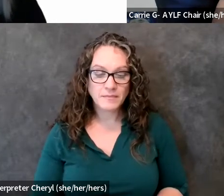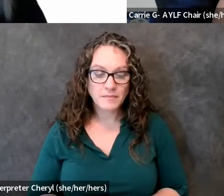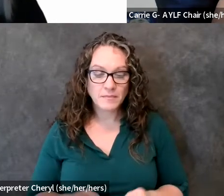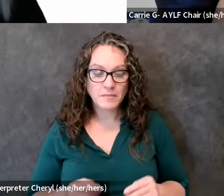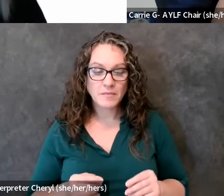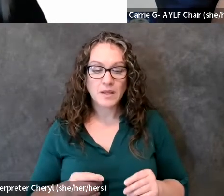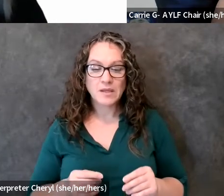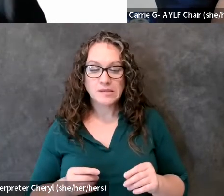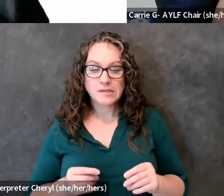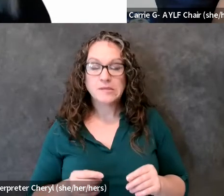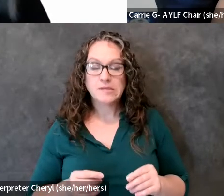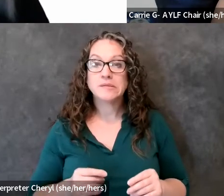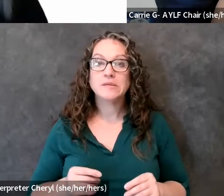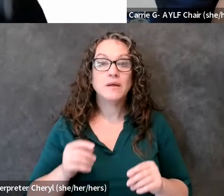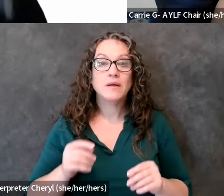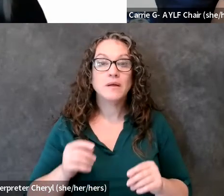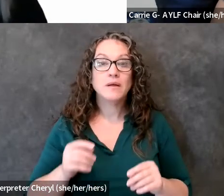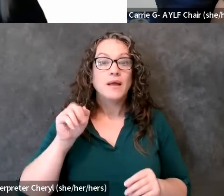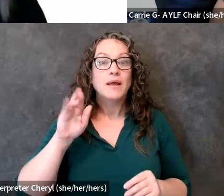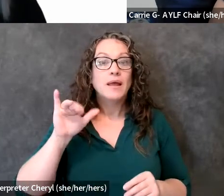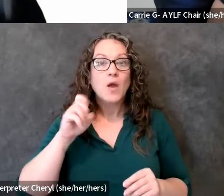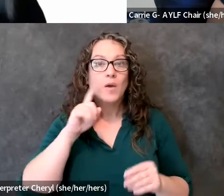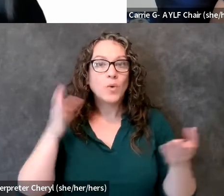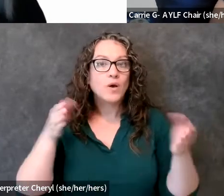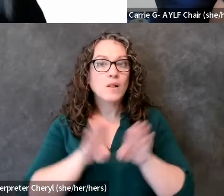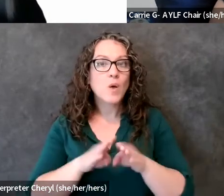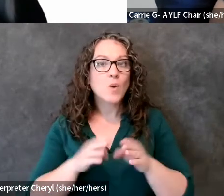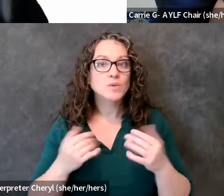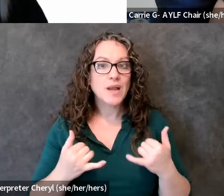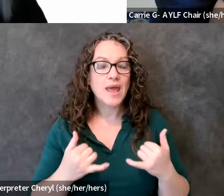don't know about you but i feel like today has been such an encouragement for me to want to go